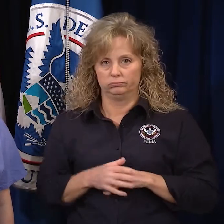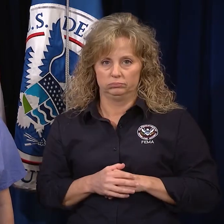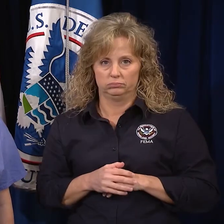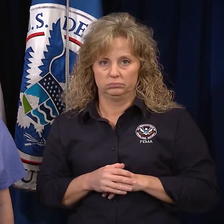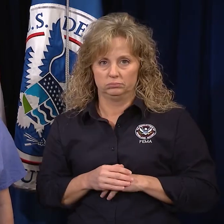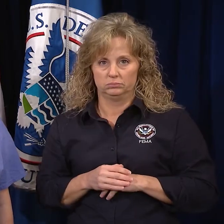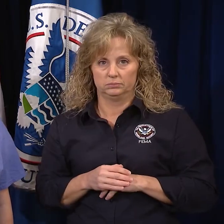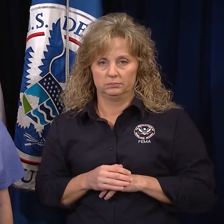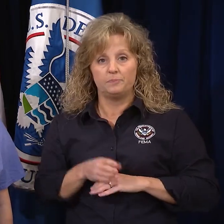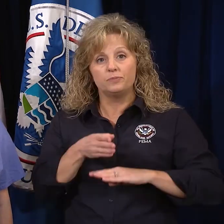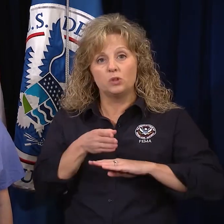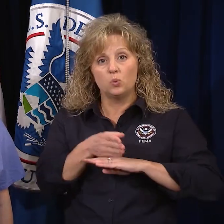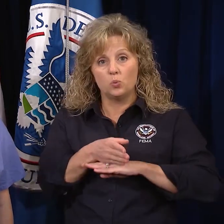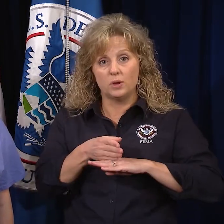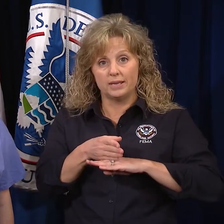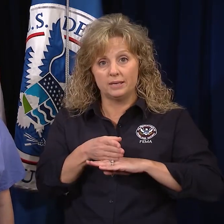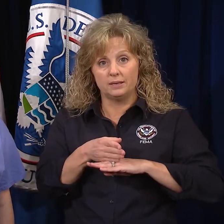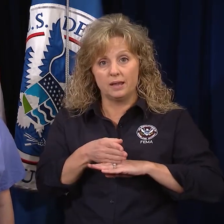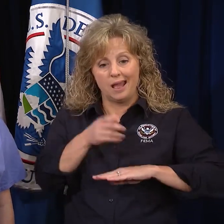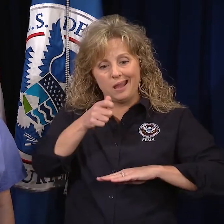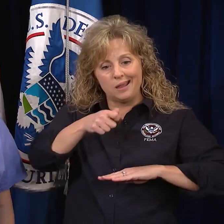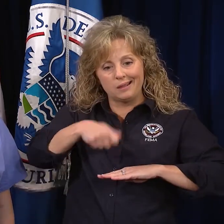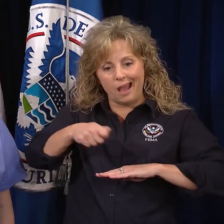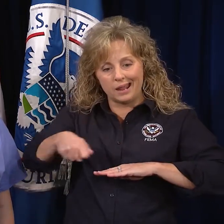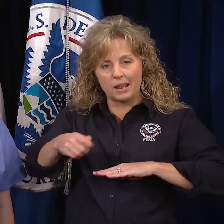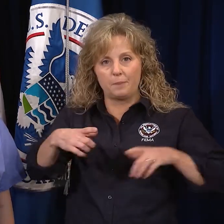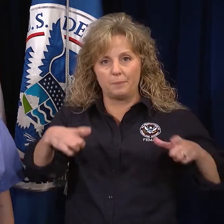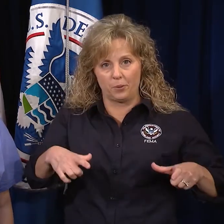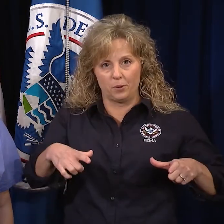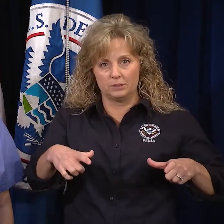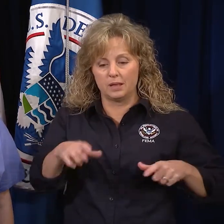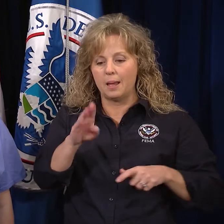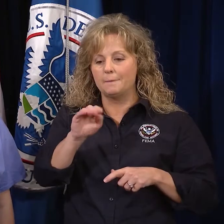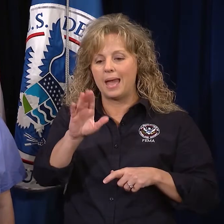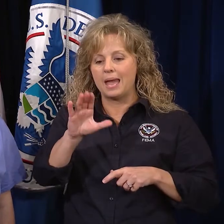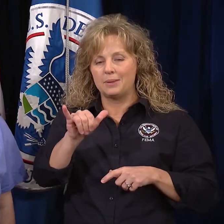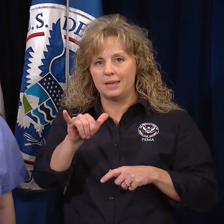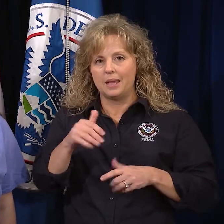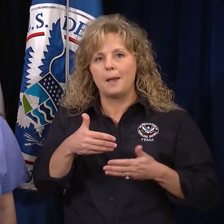Throw out wooden cutting boards, baby bottle nipples, and pacifiers